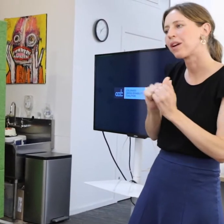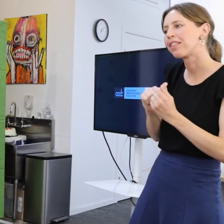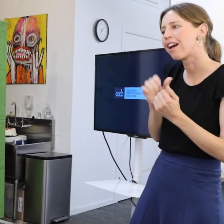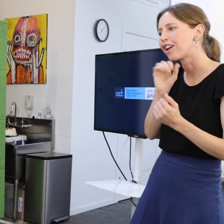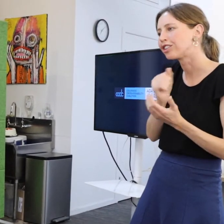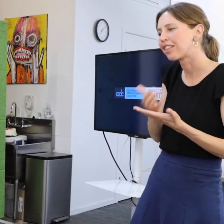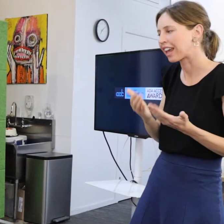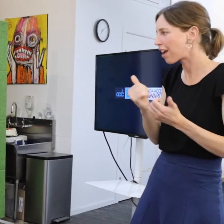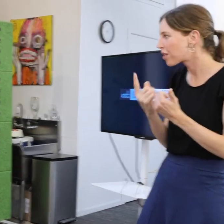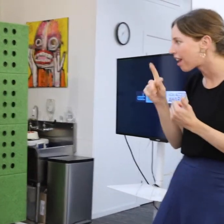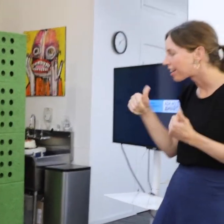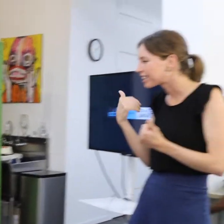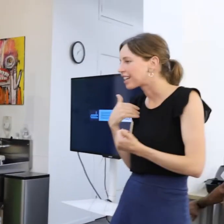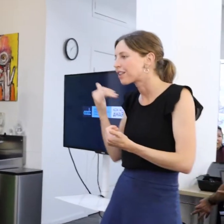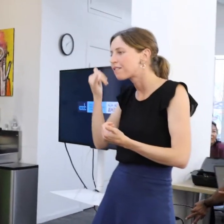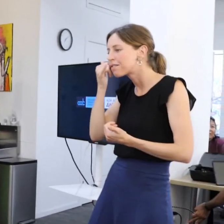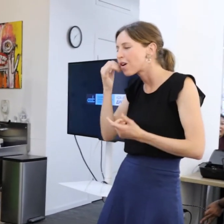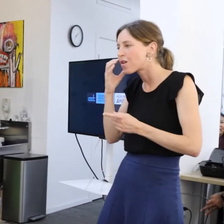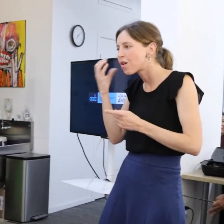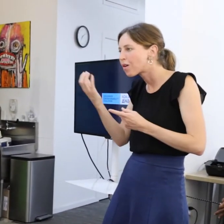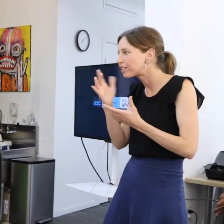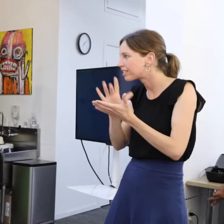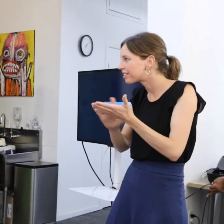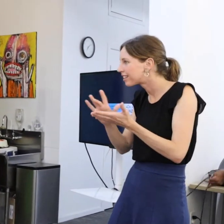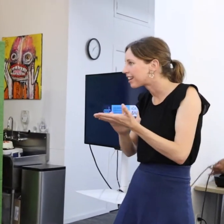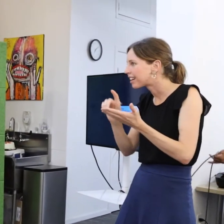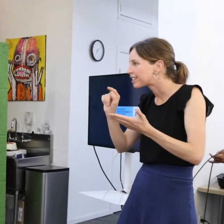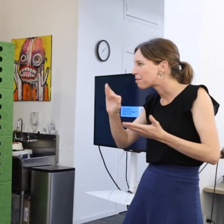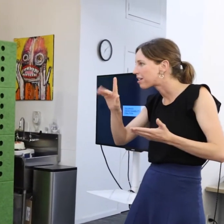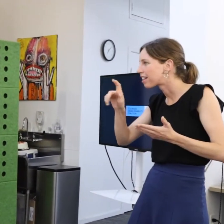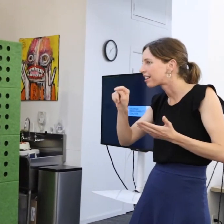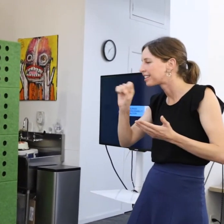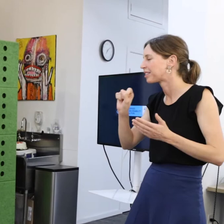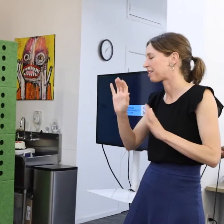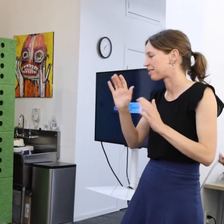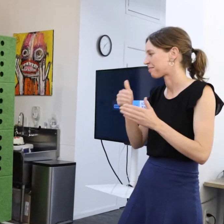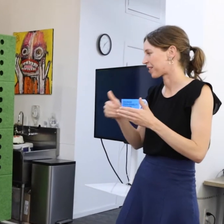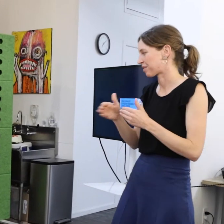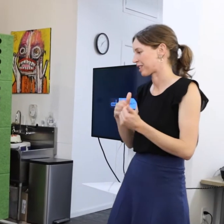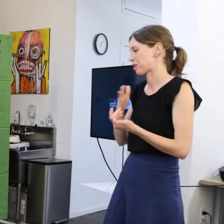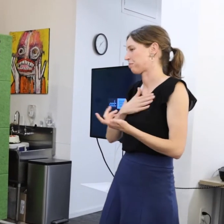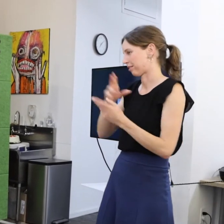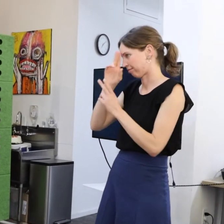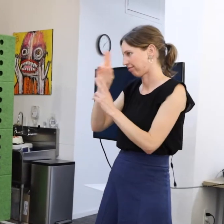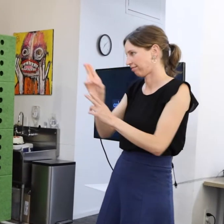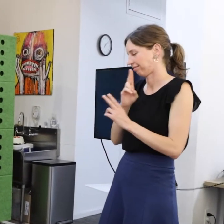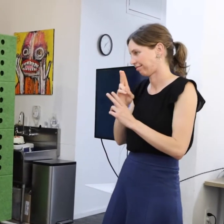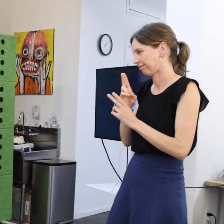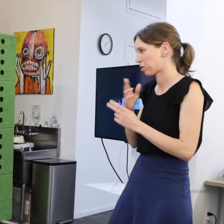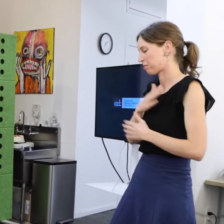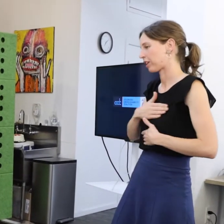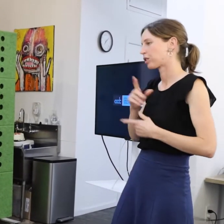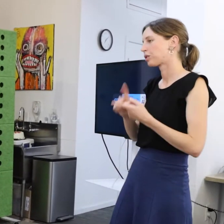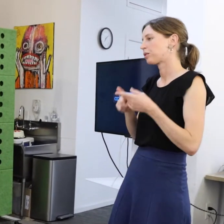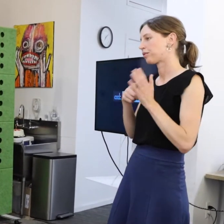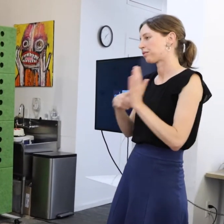Everybody else has phones and tablets. But it is my -- great pleasure in presenting the first award in